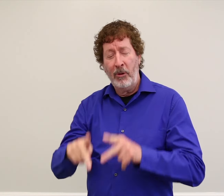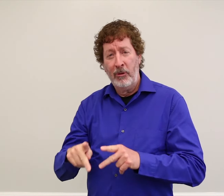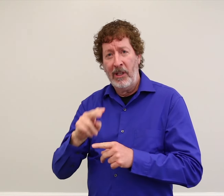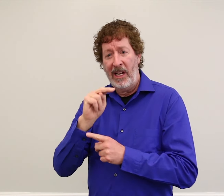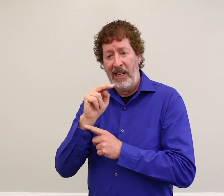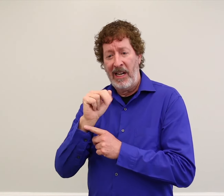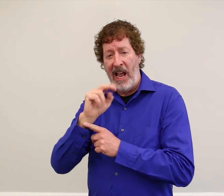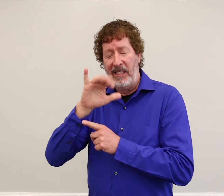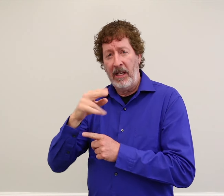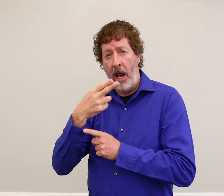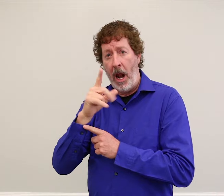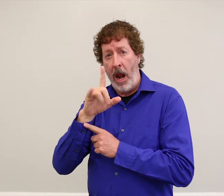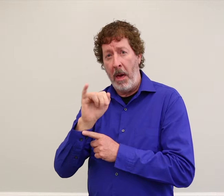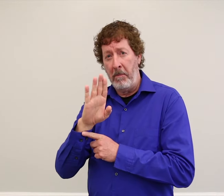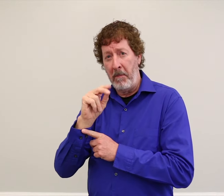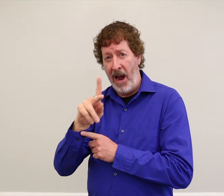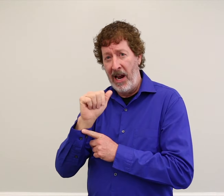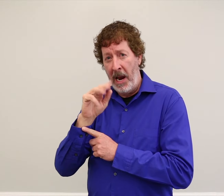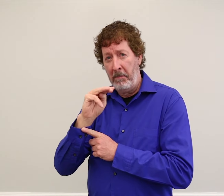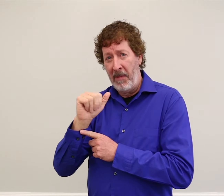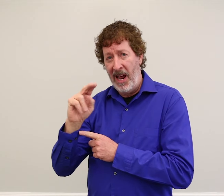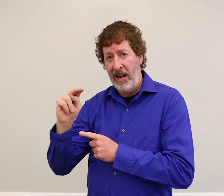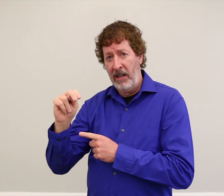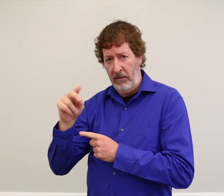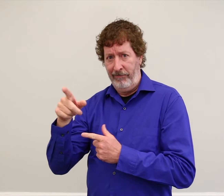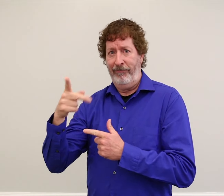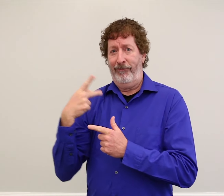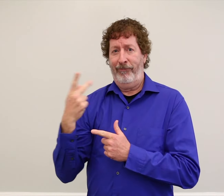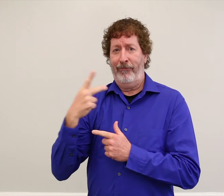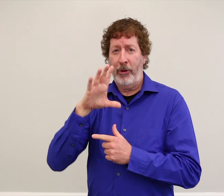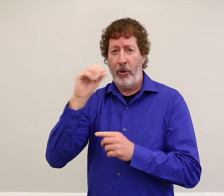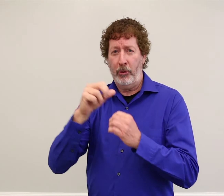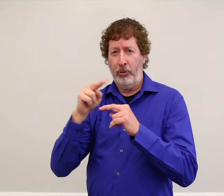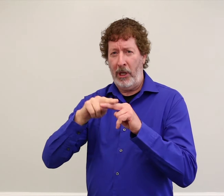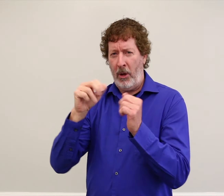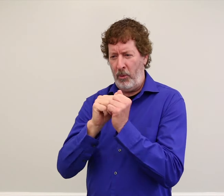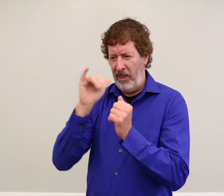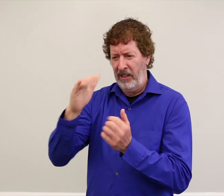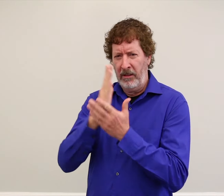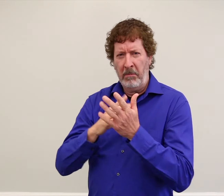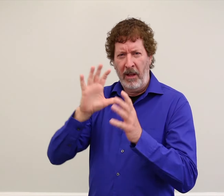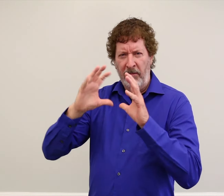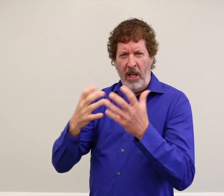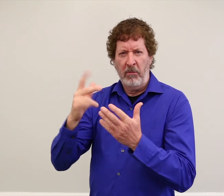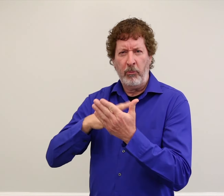Nancy Hlibok Amann and I co-chair on a sub-committee for EST